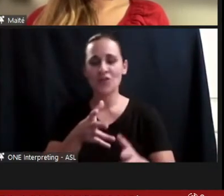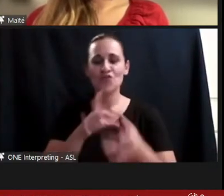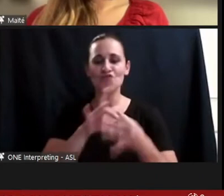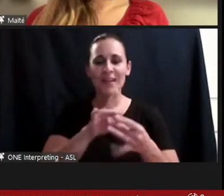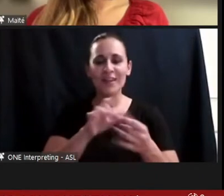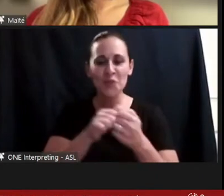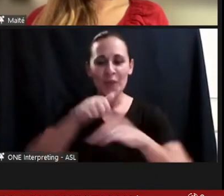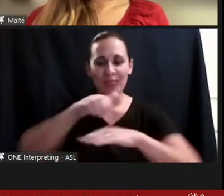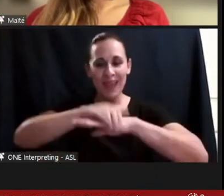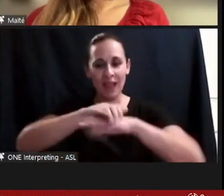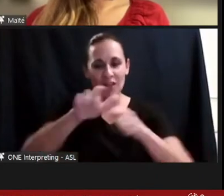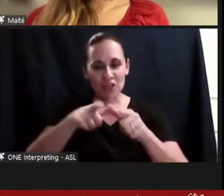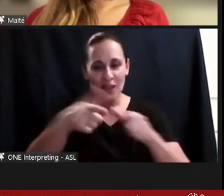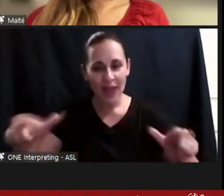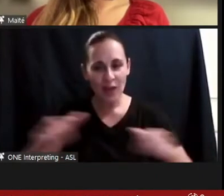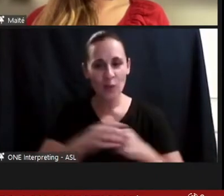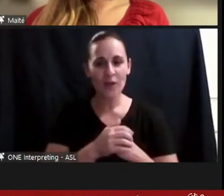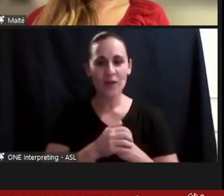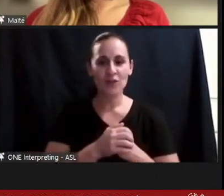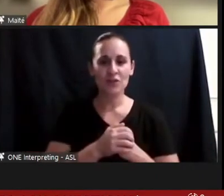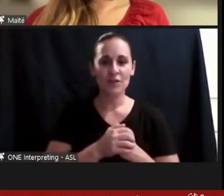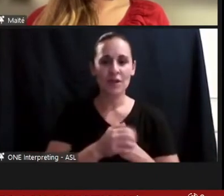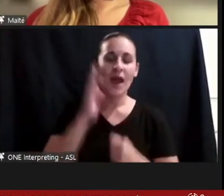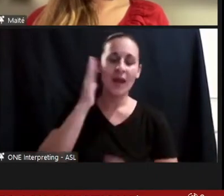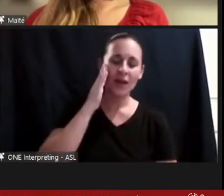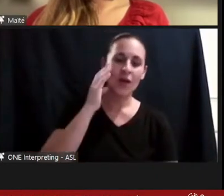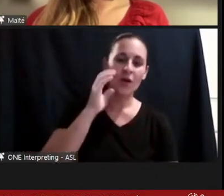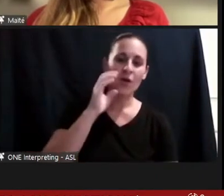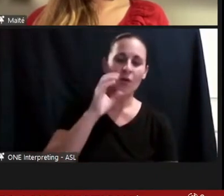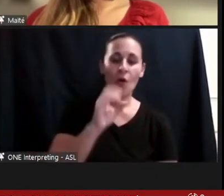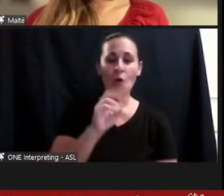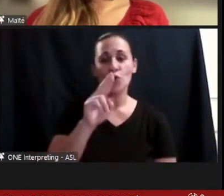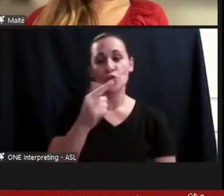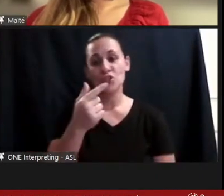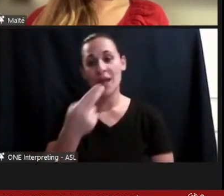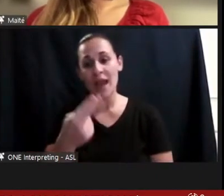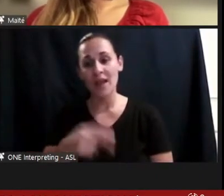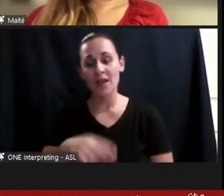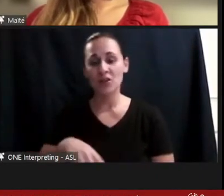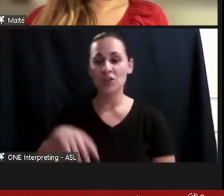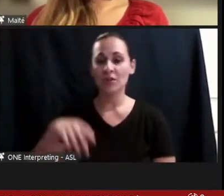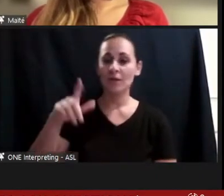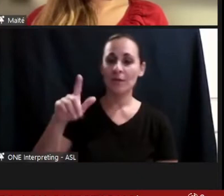that words that look like they should rhyme and don't is totally insane to me.